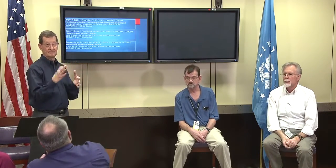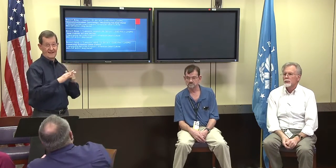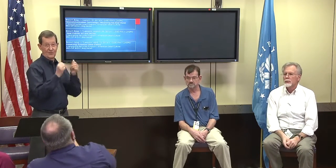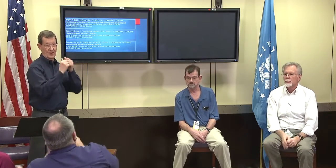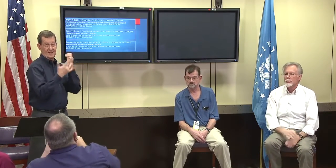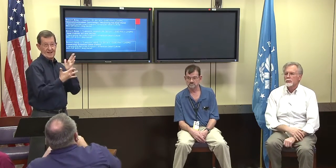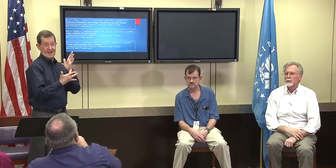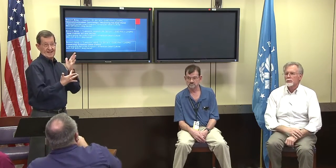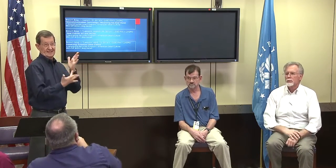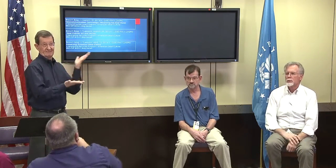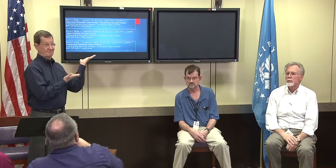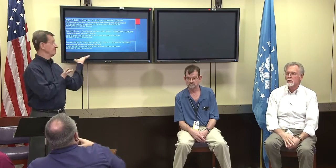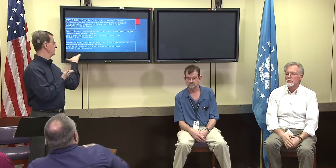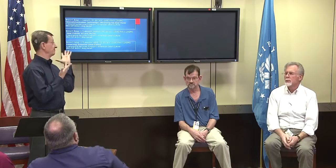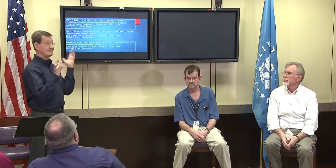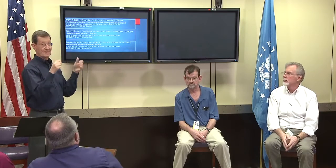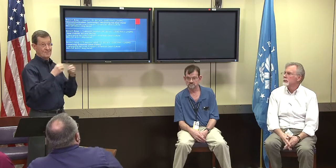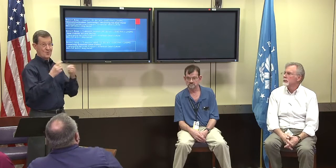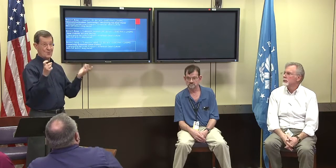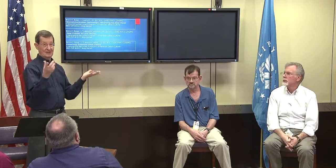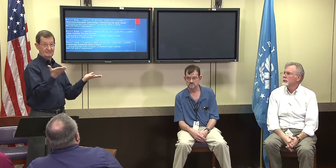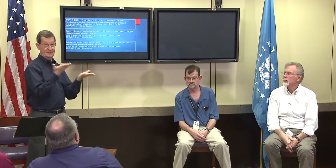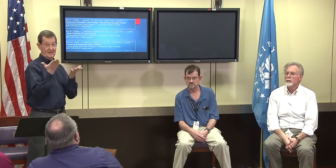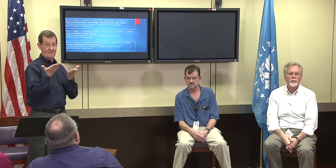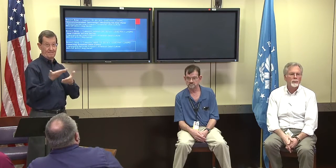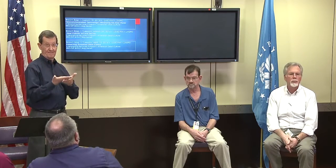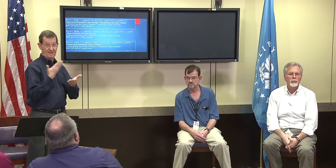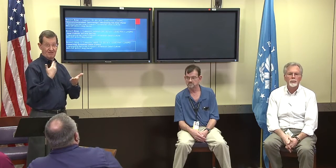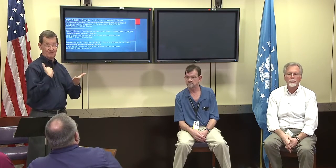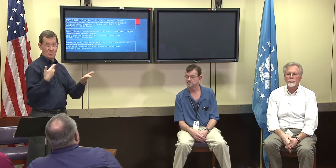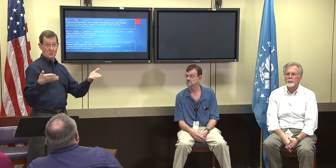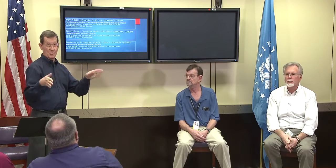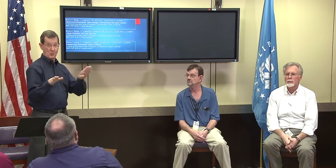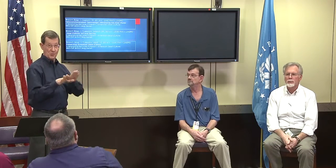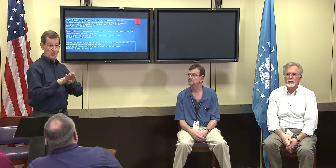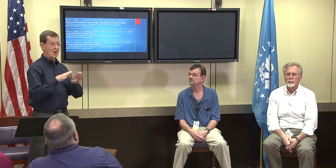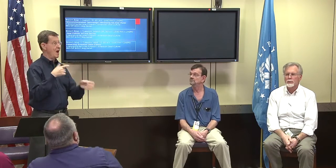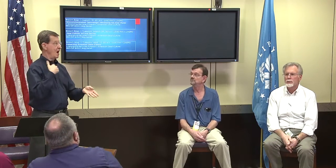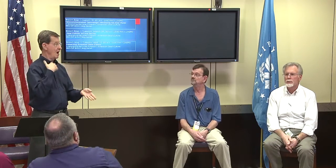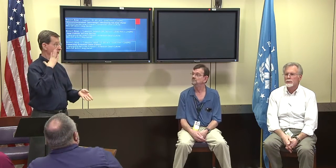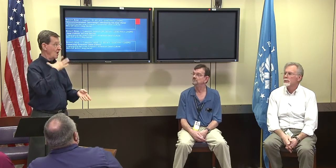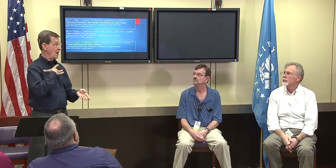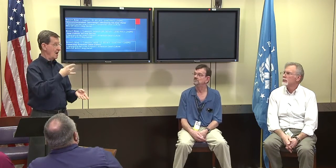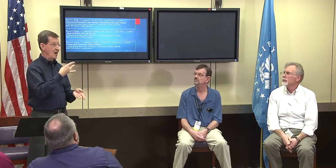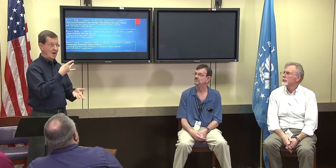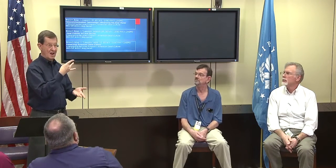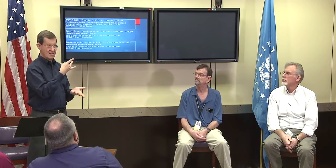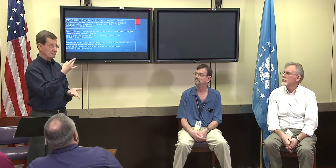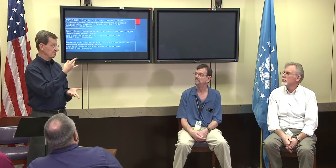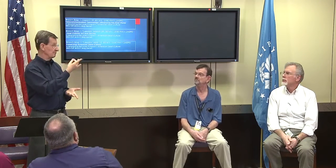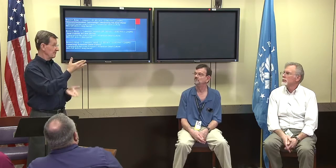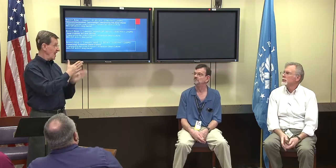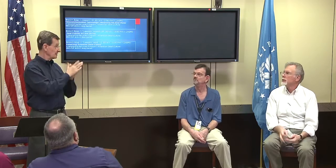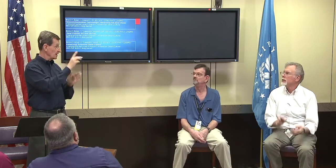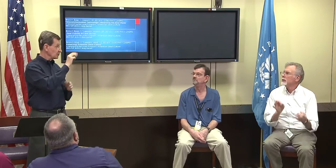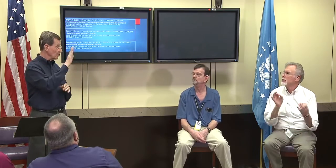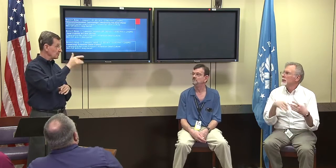Okay, any other questions or discussions about technology in the deaf community before we close?